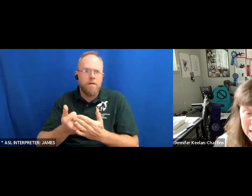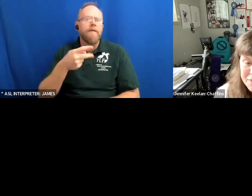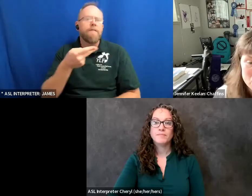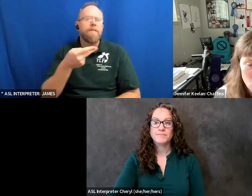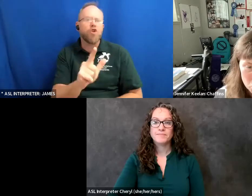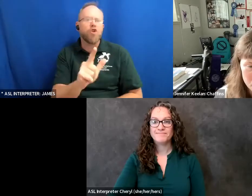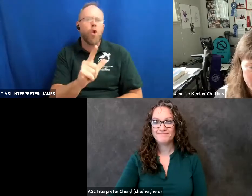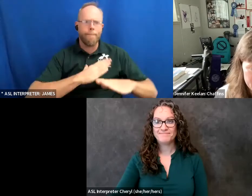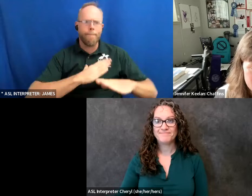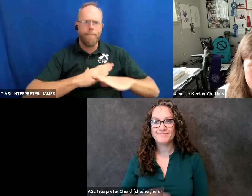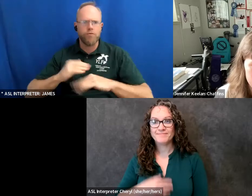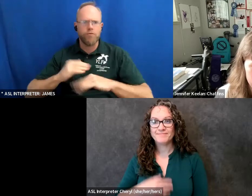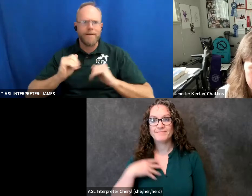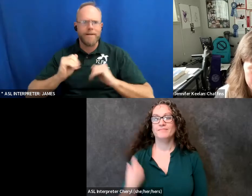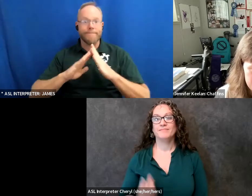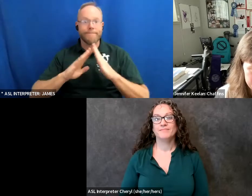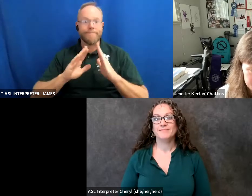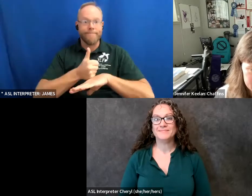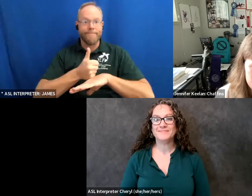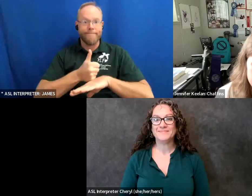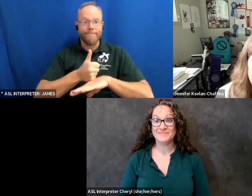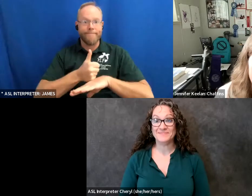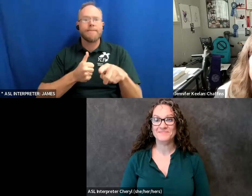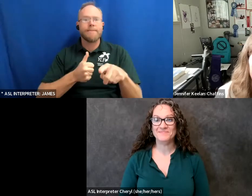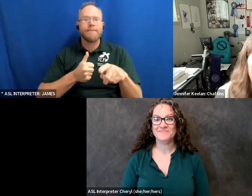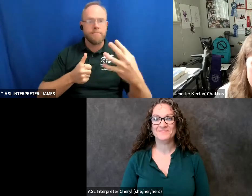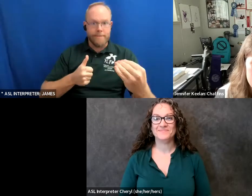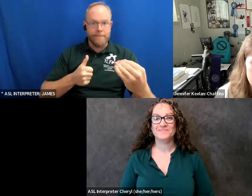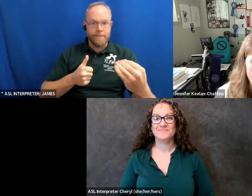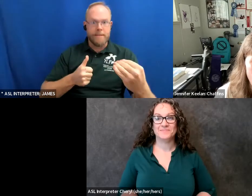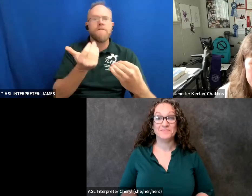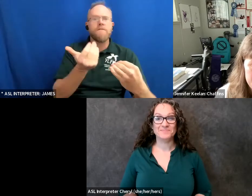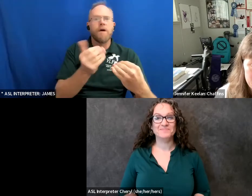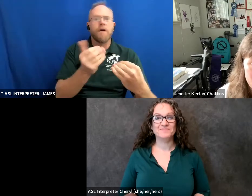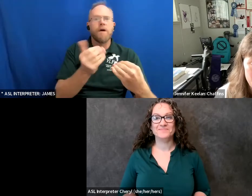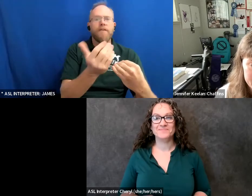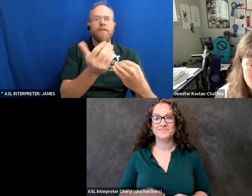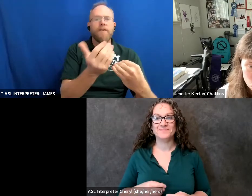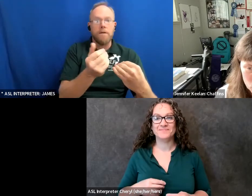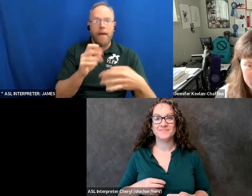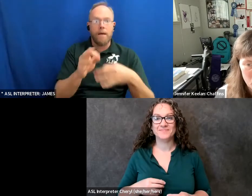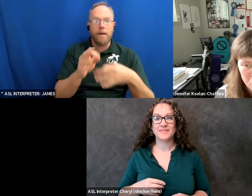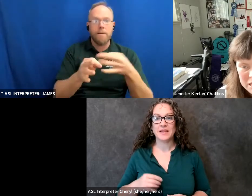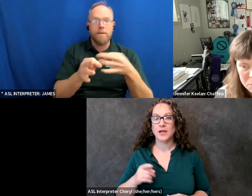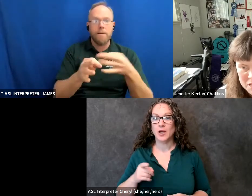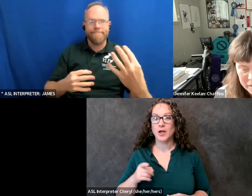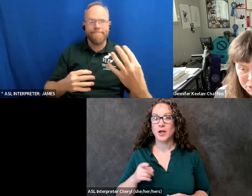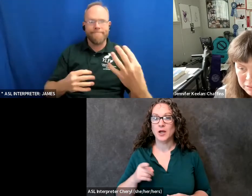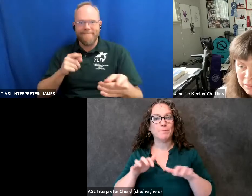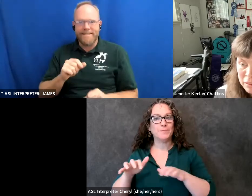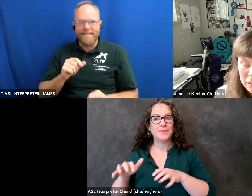and the social barriers that we have accepted for ours will never be truly a prosperous nation